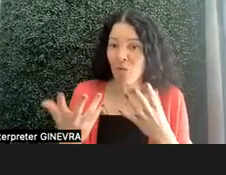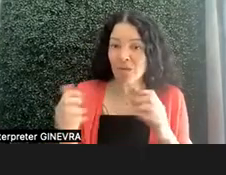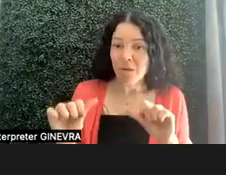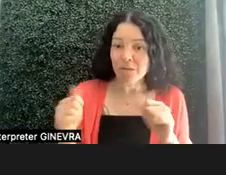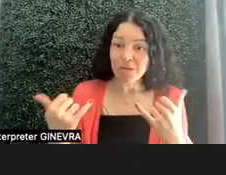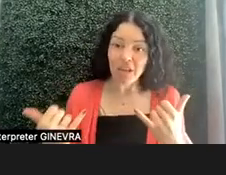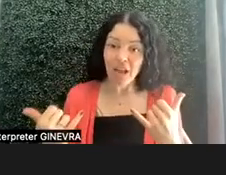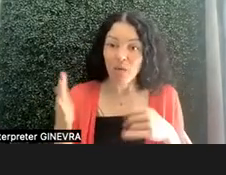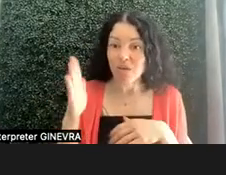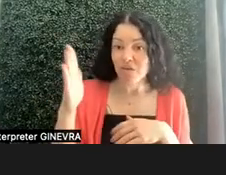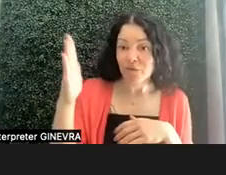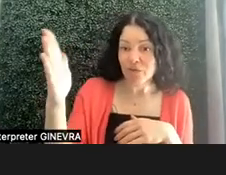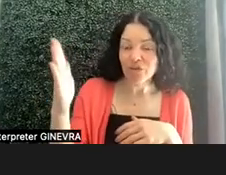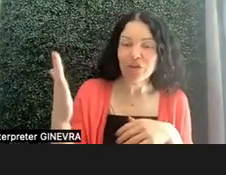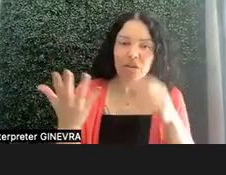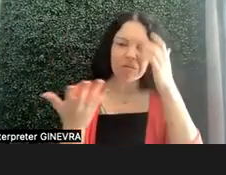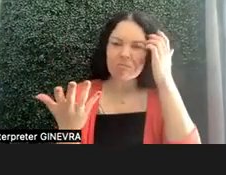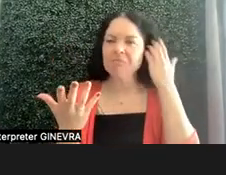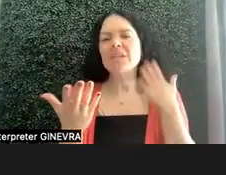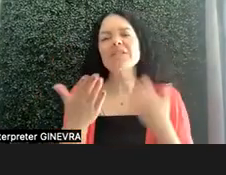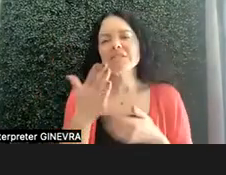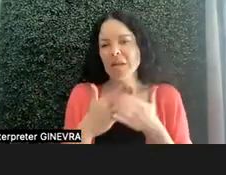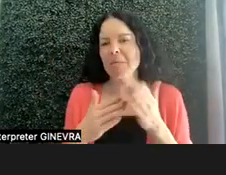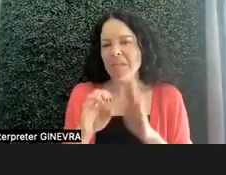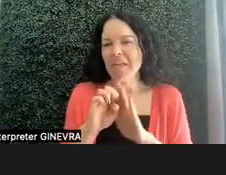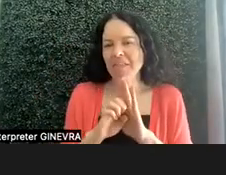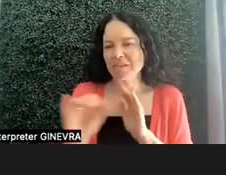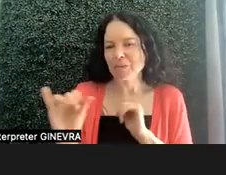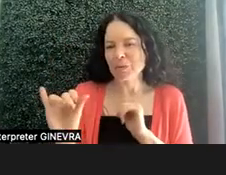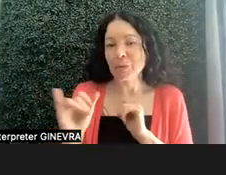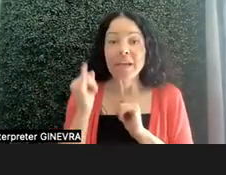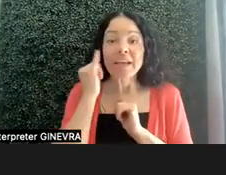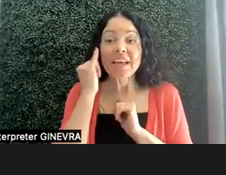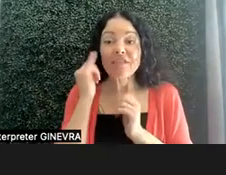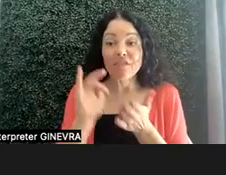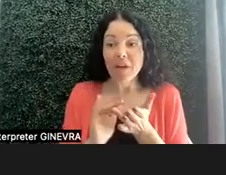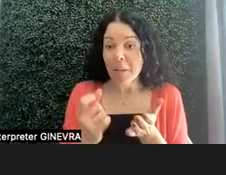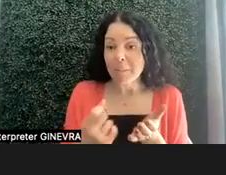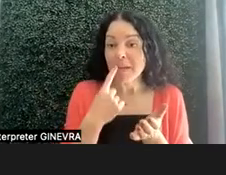And then we got into some of the ethics too. Well, if there was a pill that could make you have a better memory, would this